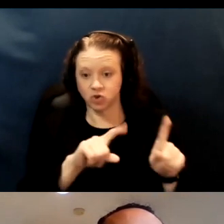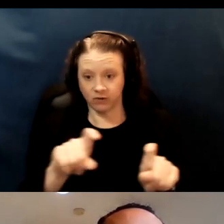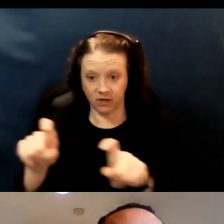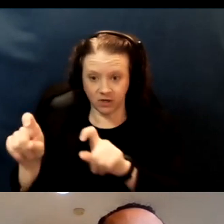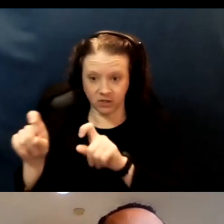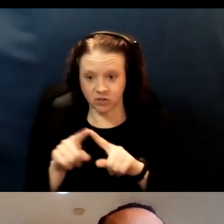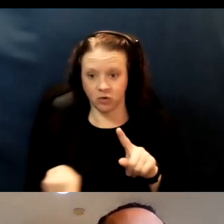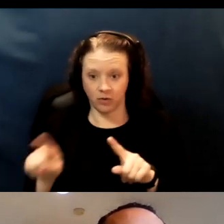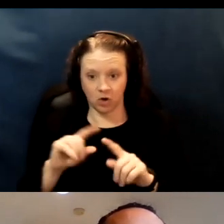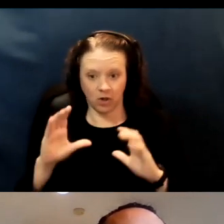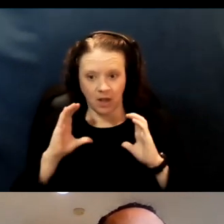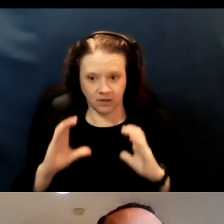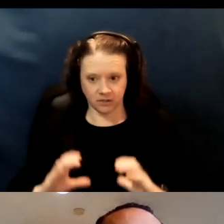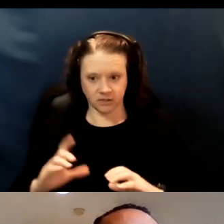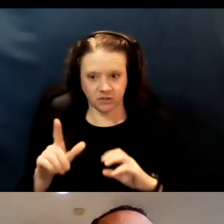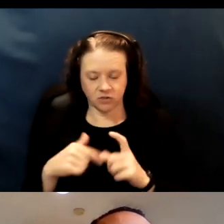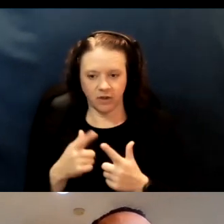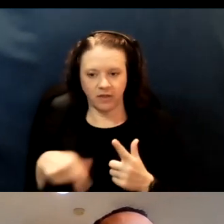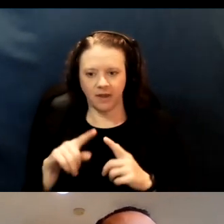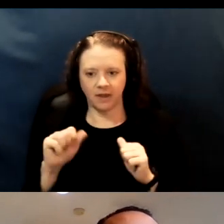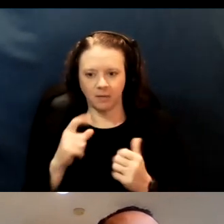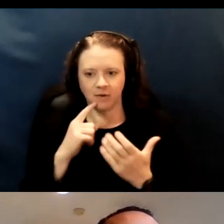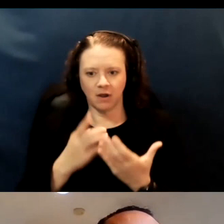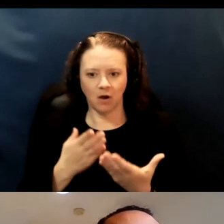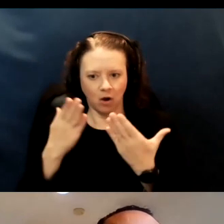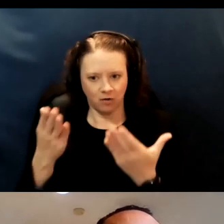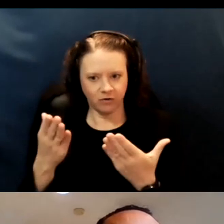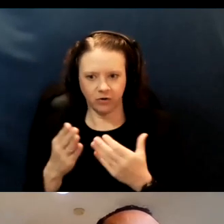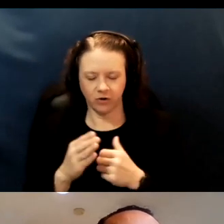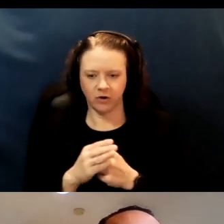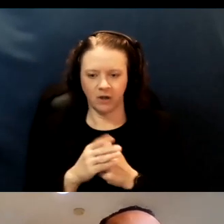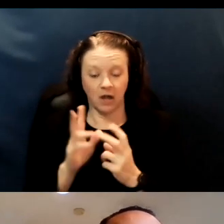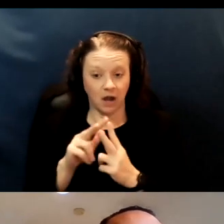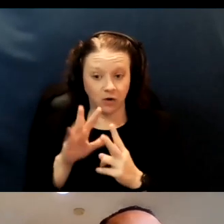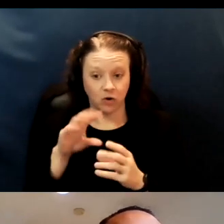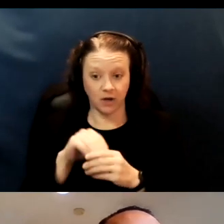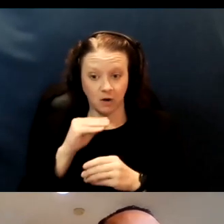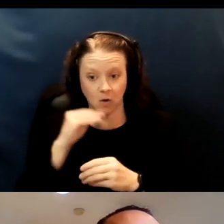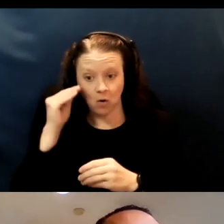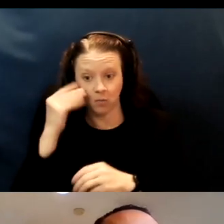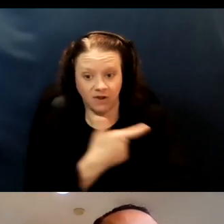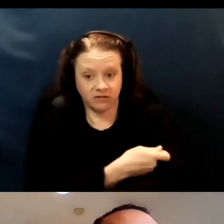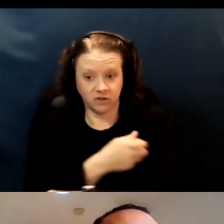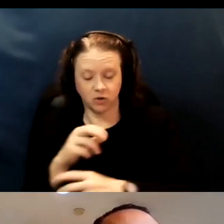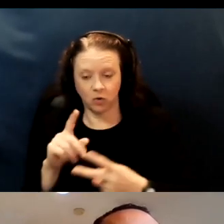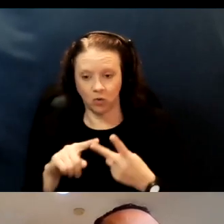so that they can be offered either in-home vaccination or paratransit resources.